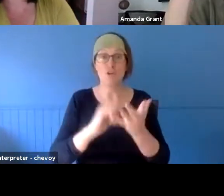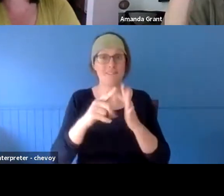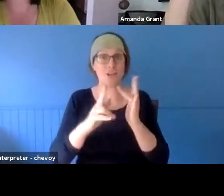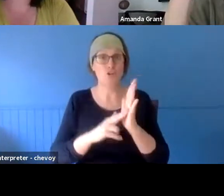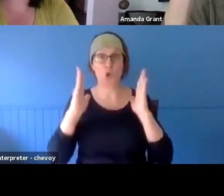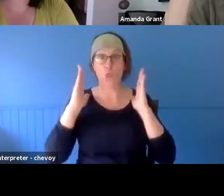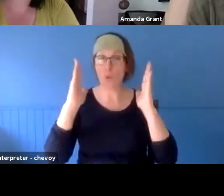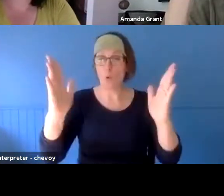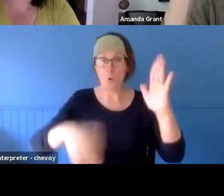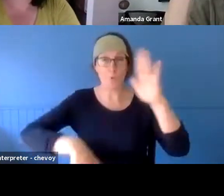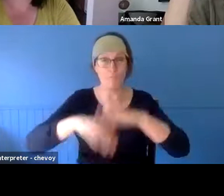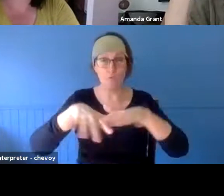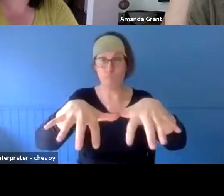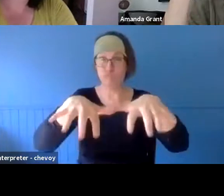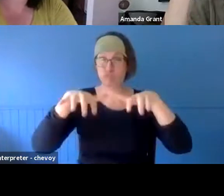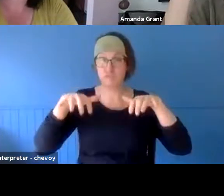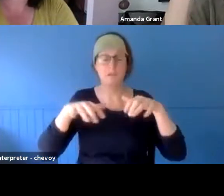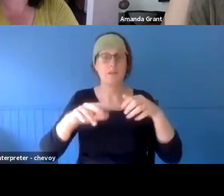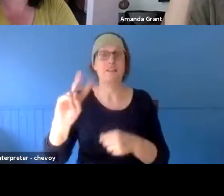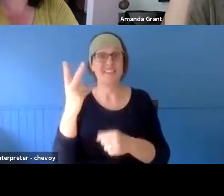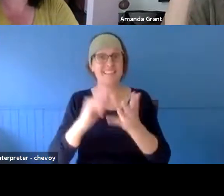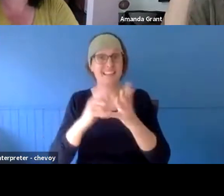session, and about a third the last - or less than a third the last